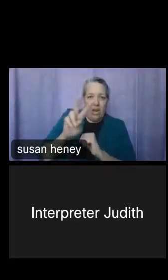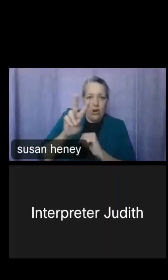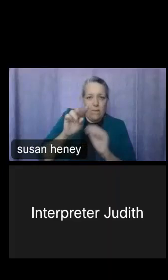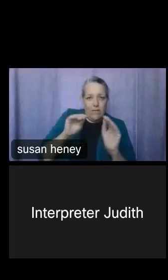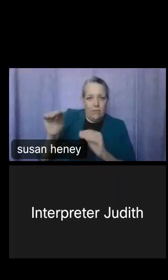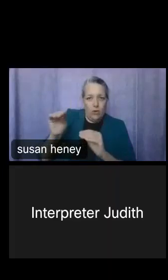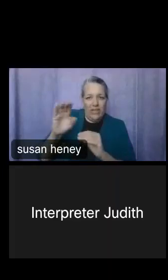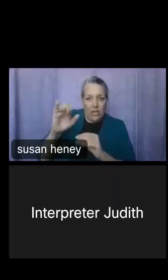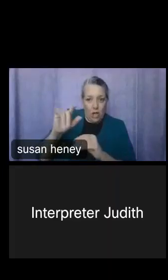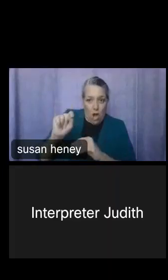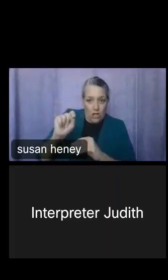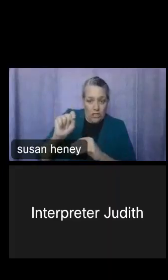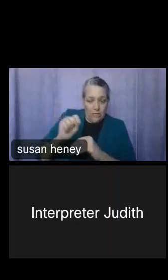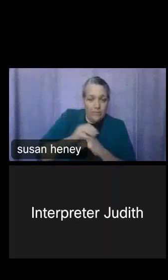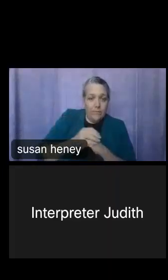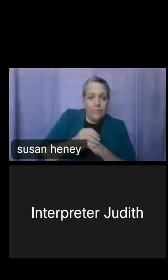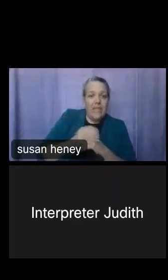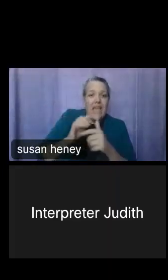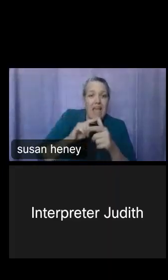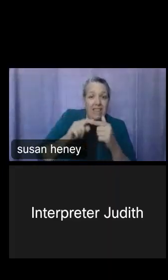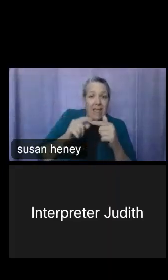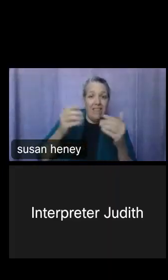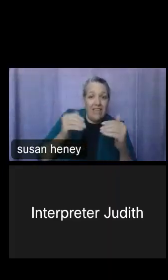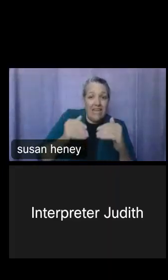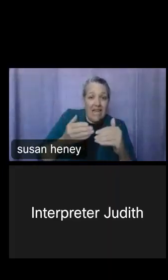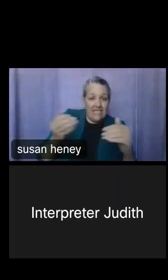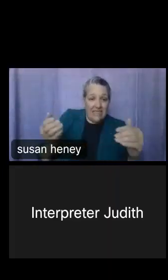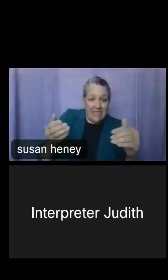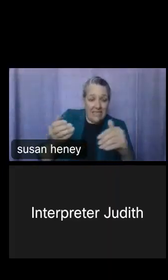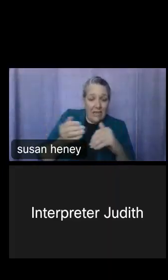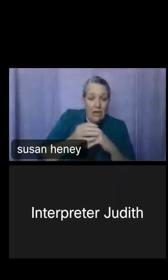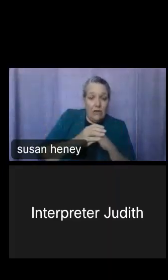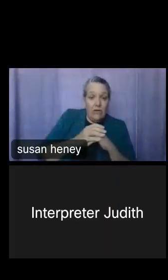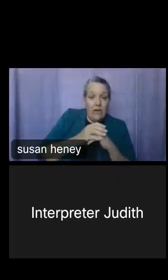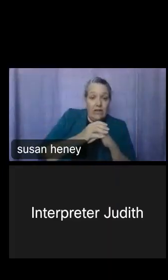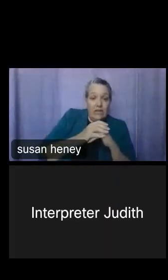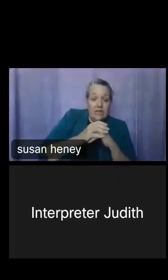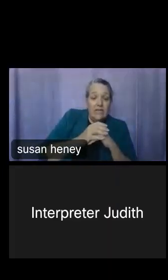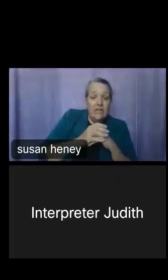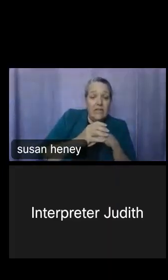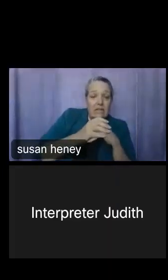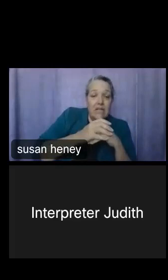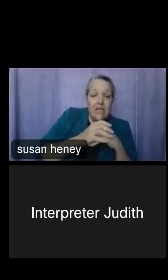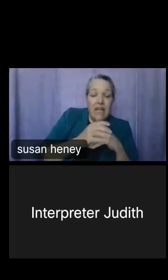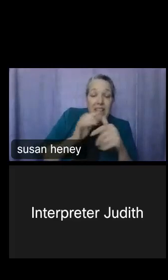Now to go to the next thing that we're looking at, we're going to look at race. So you can